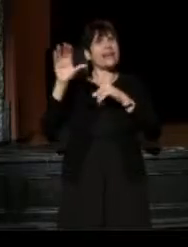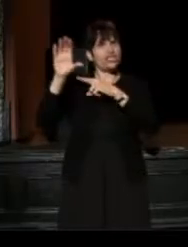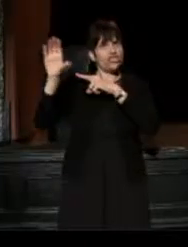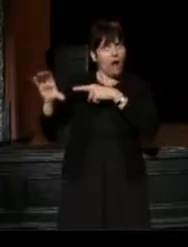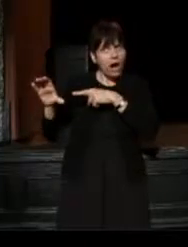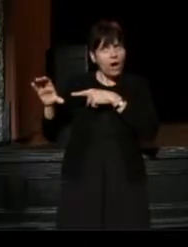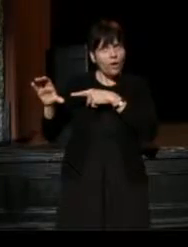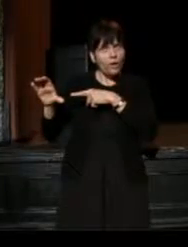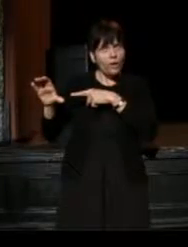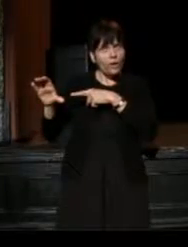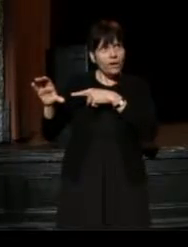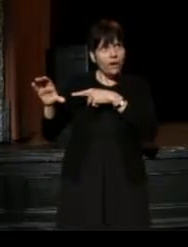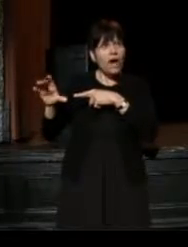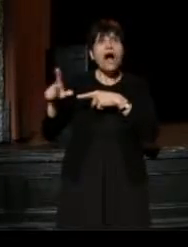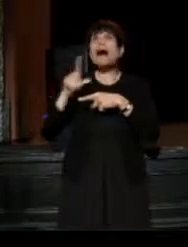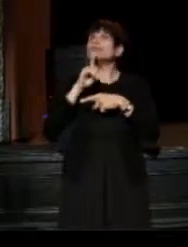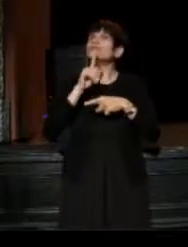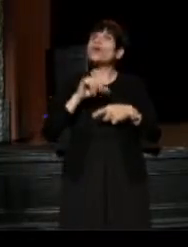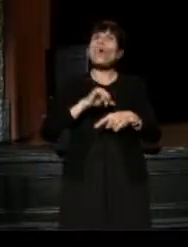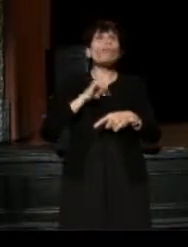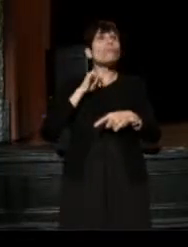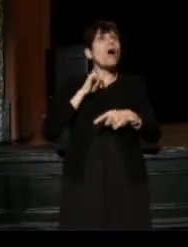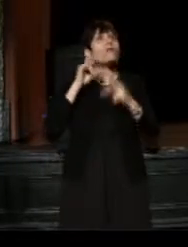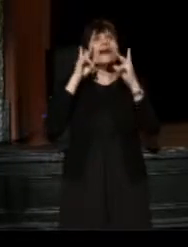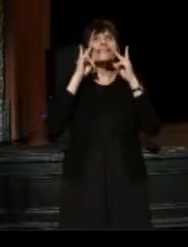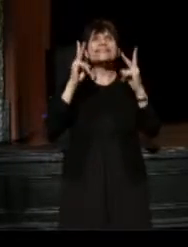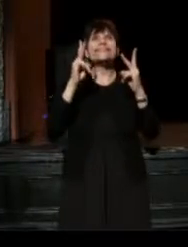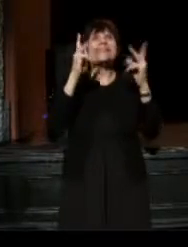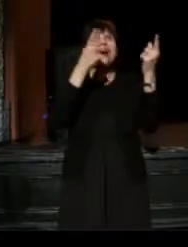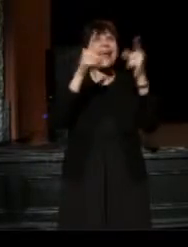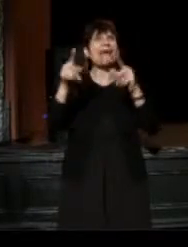And I am so proud that I see that happening here in Cleveland.